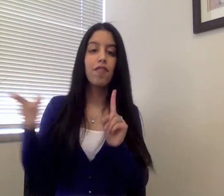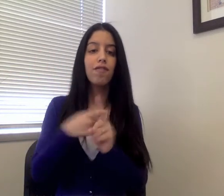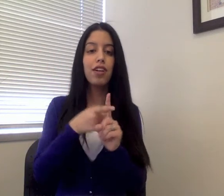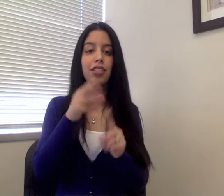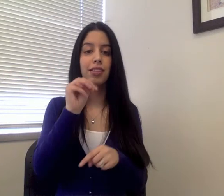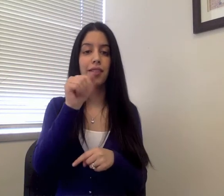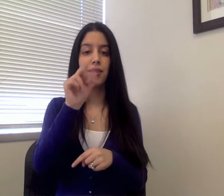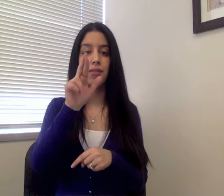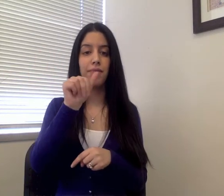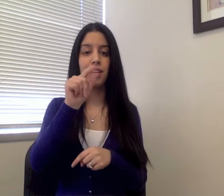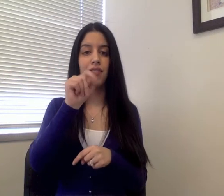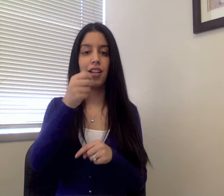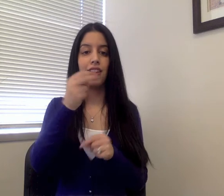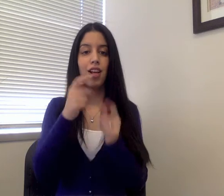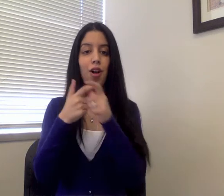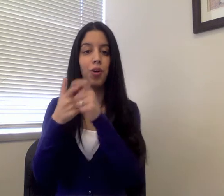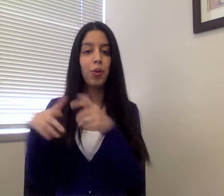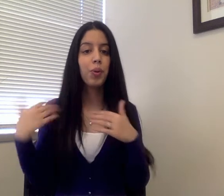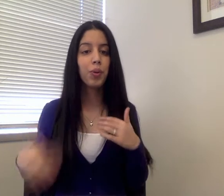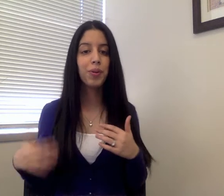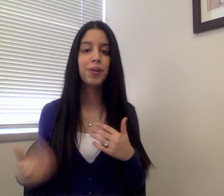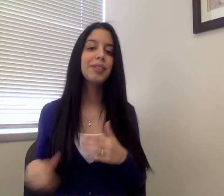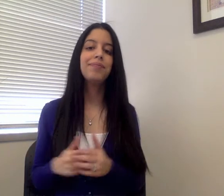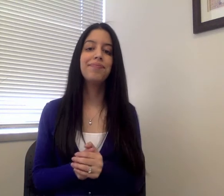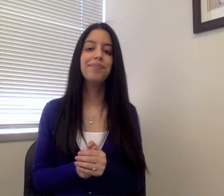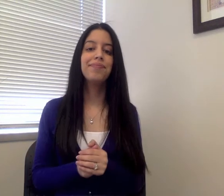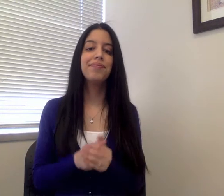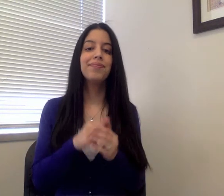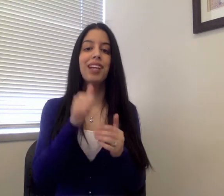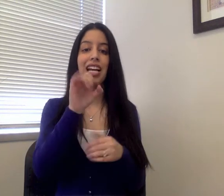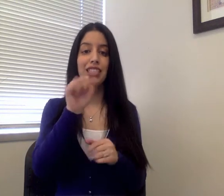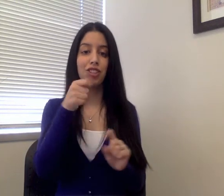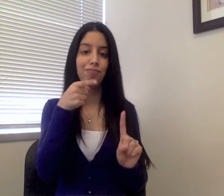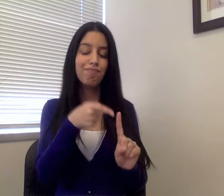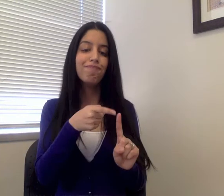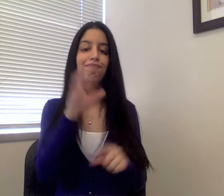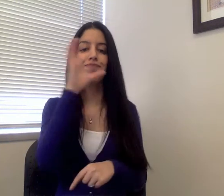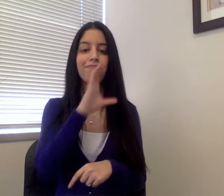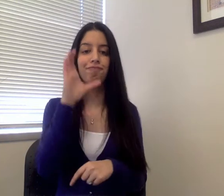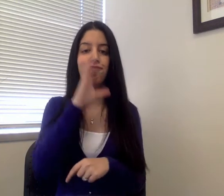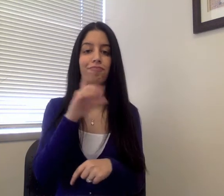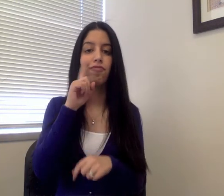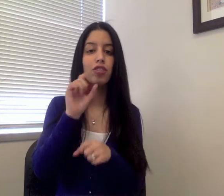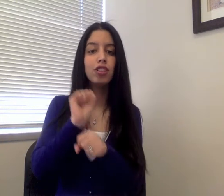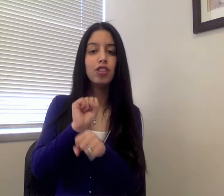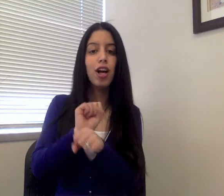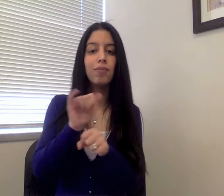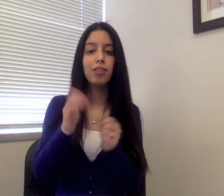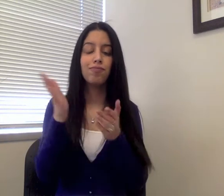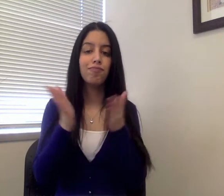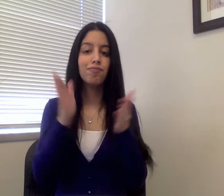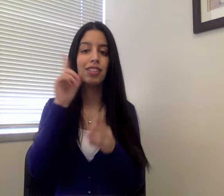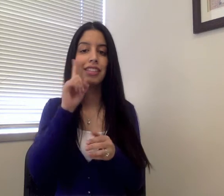training for her first half-marathon. Asia is currently looking for a position in Deaf